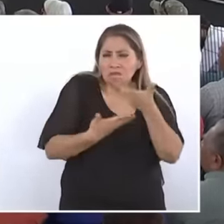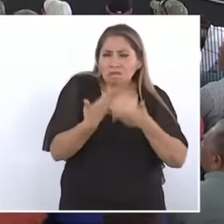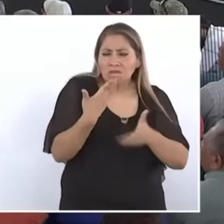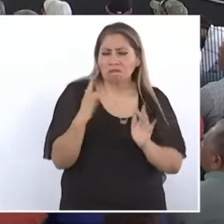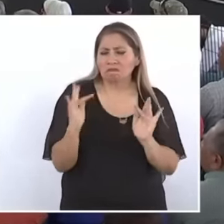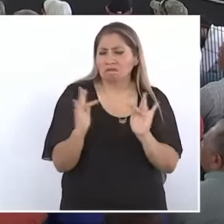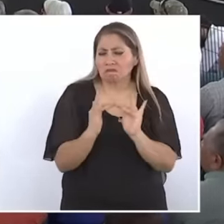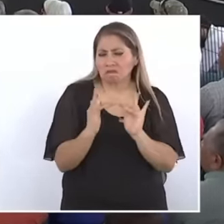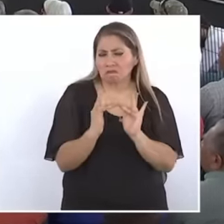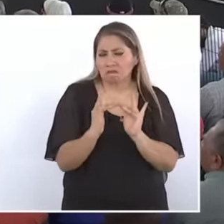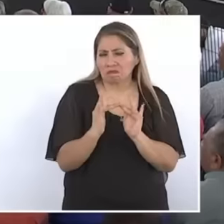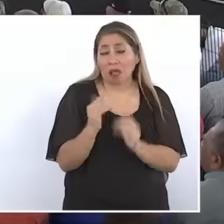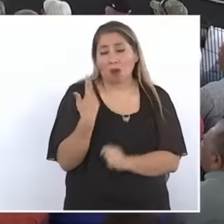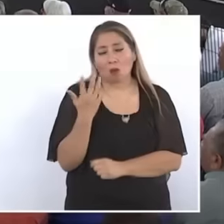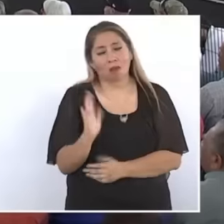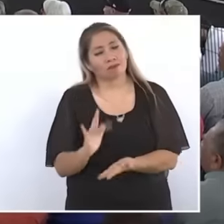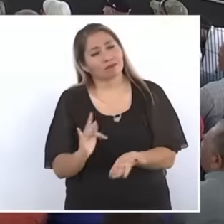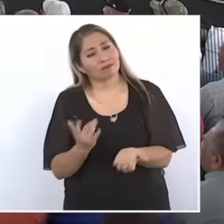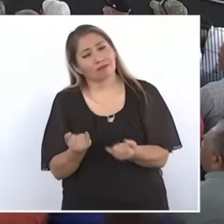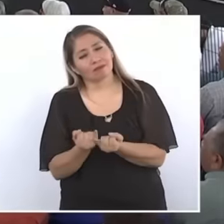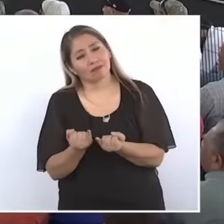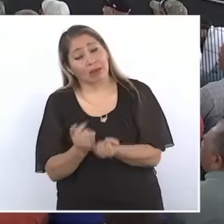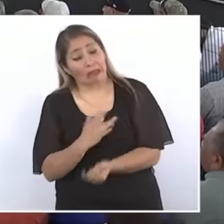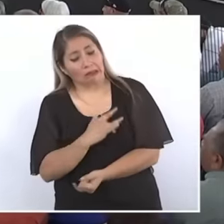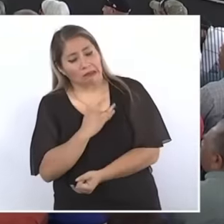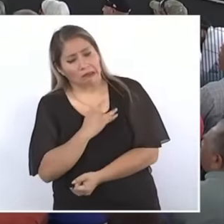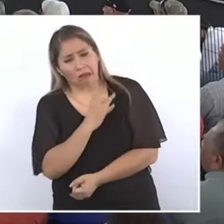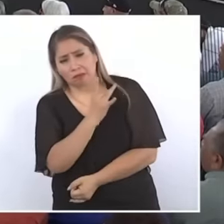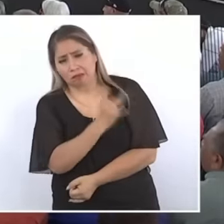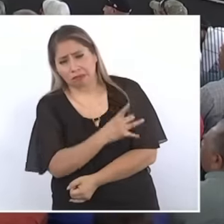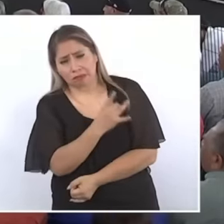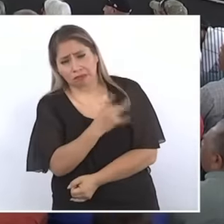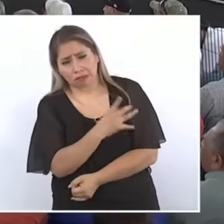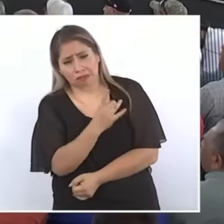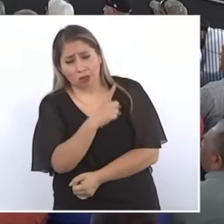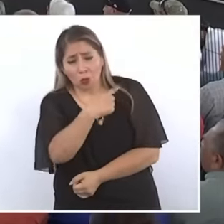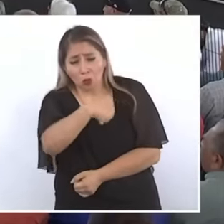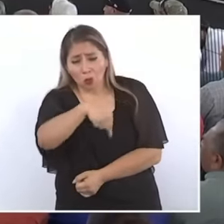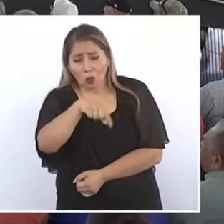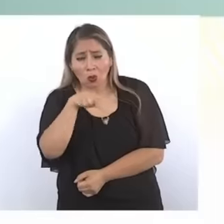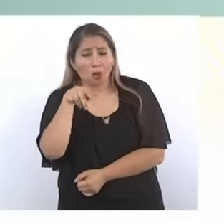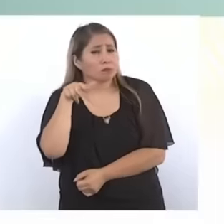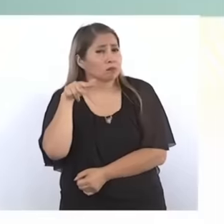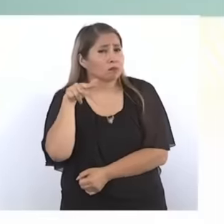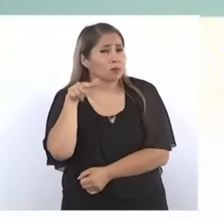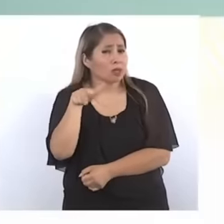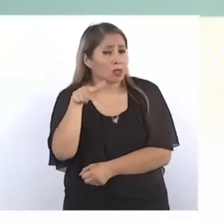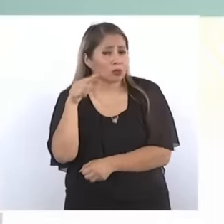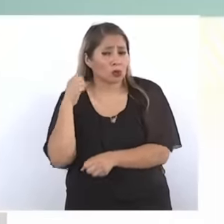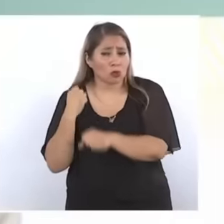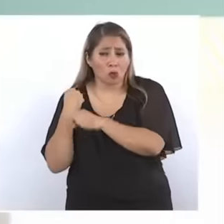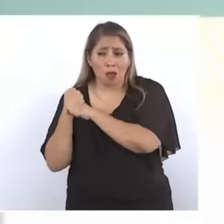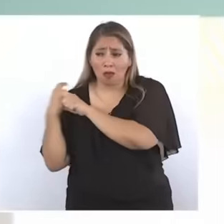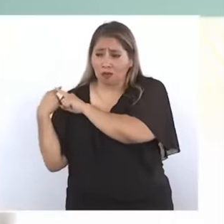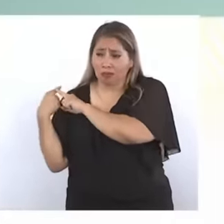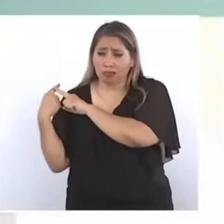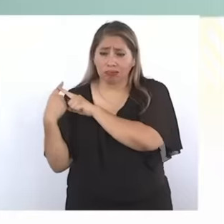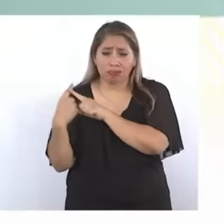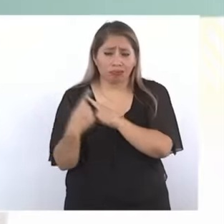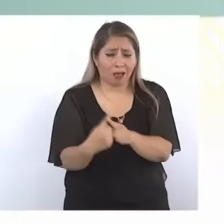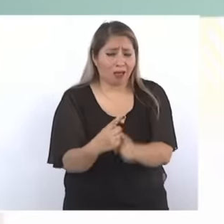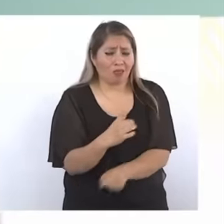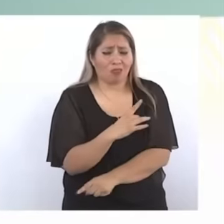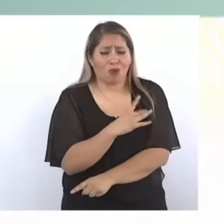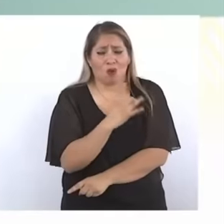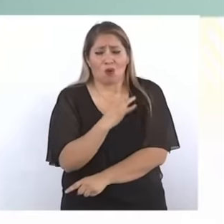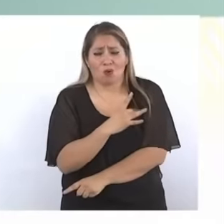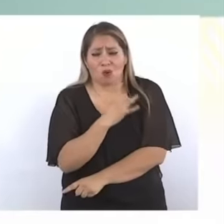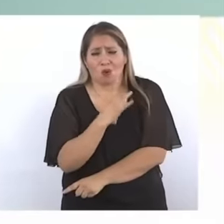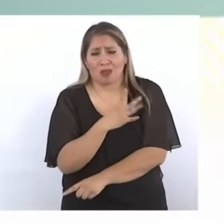I also feel your pain, which has been one of the greatest pains for 18 years,